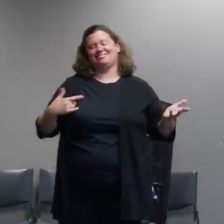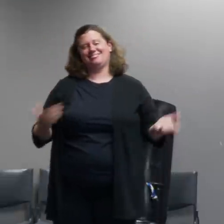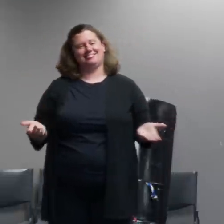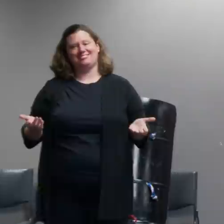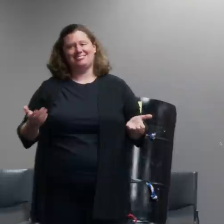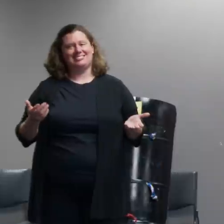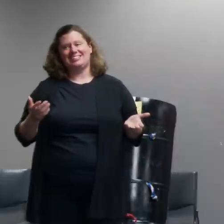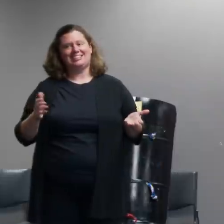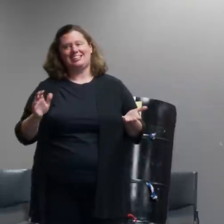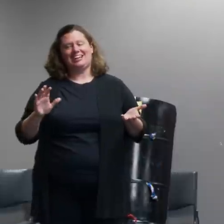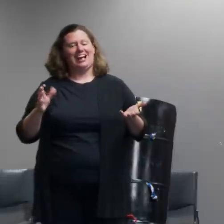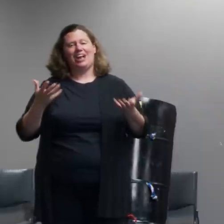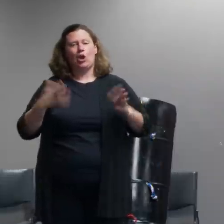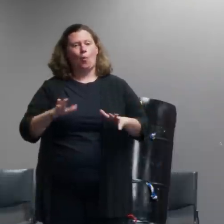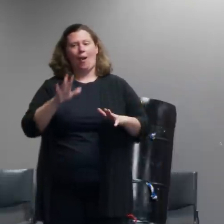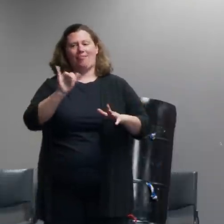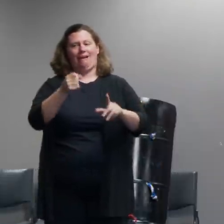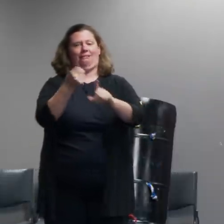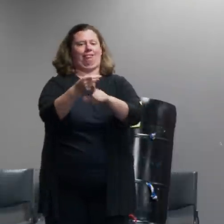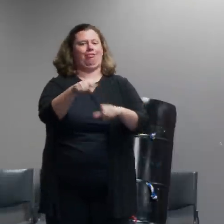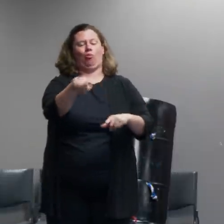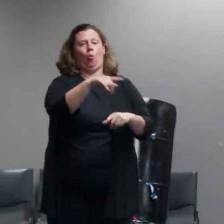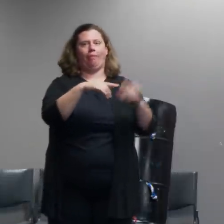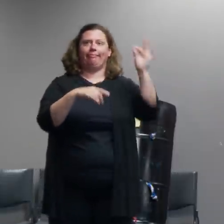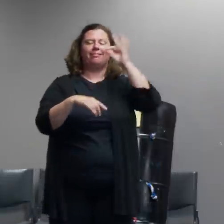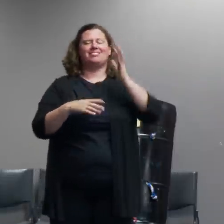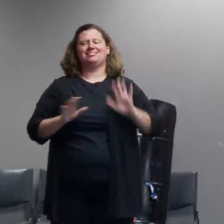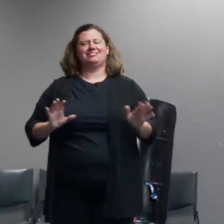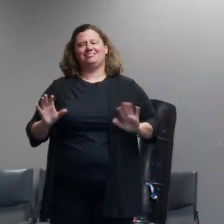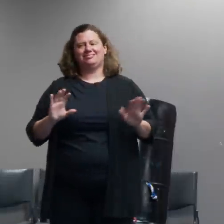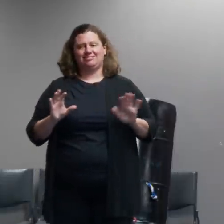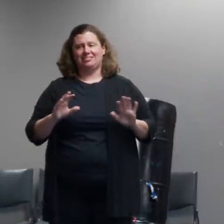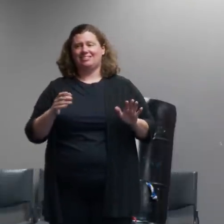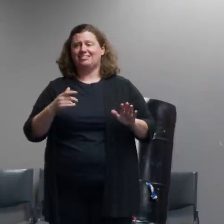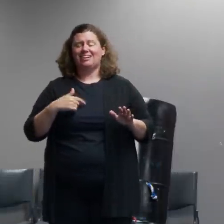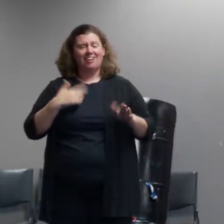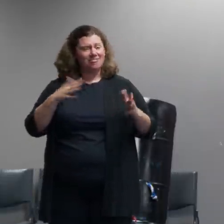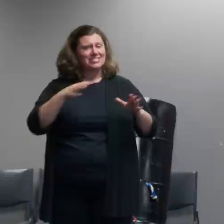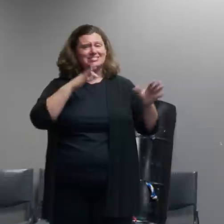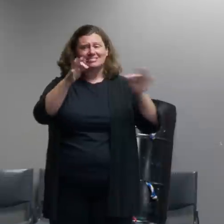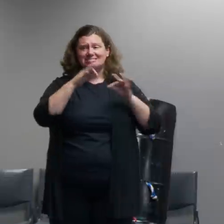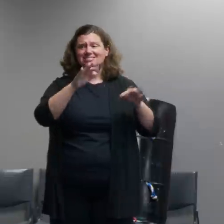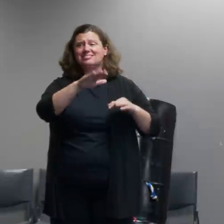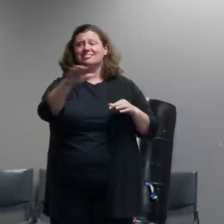these decisions as i said before in residential areas like that are